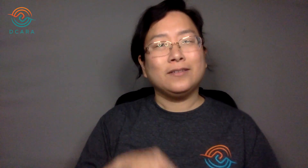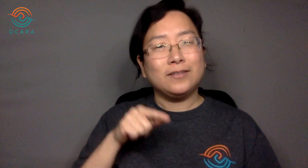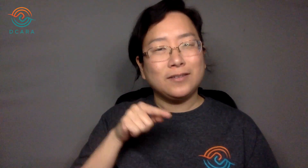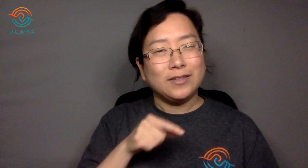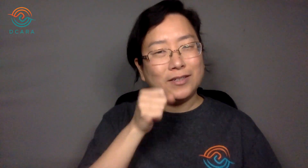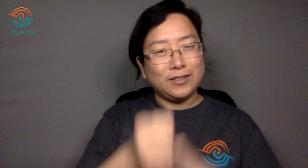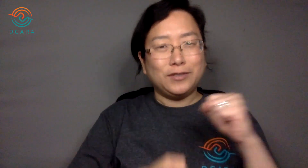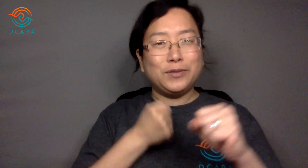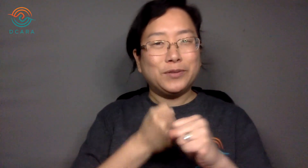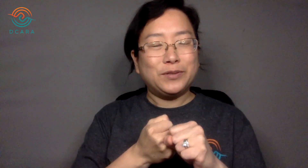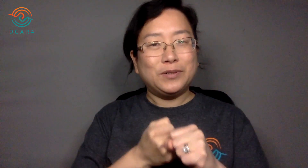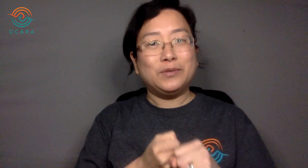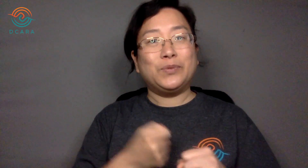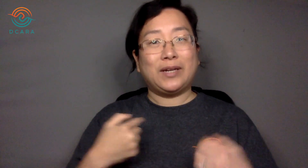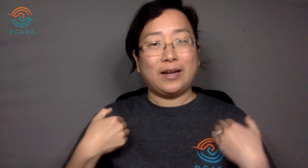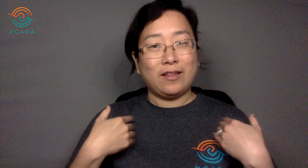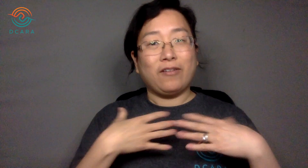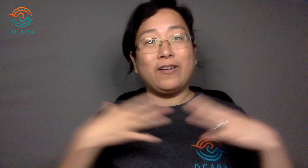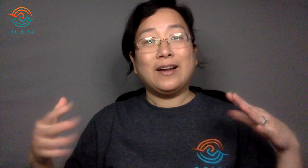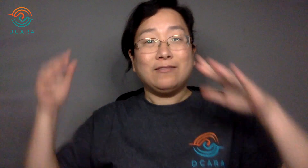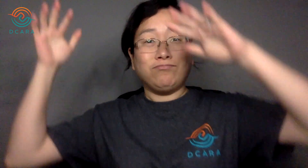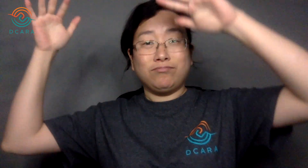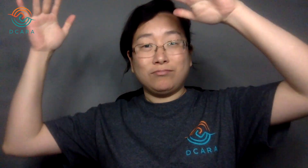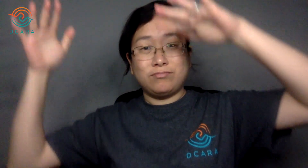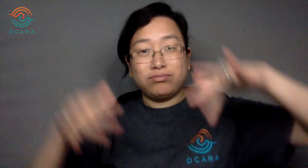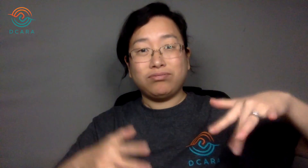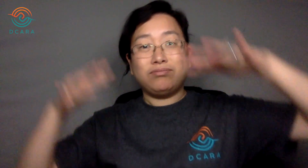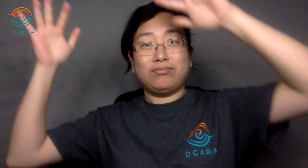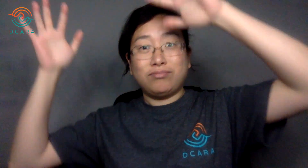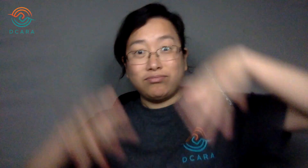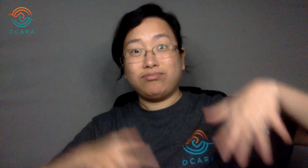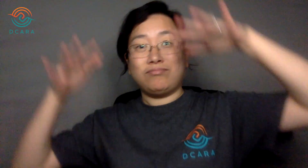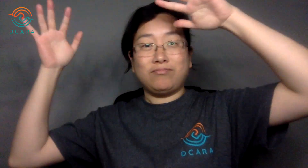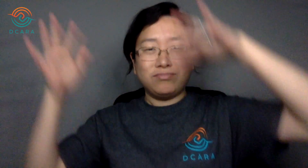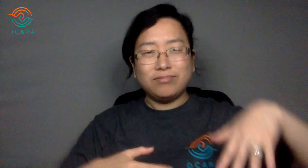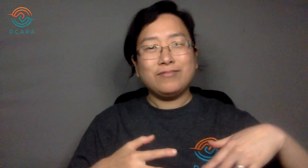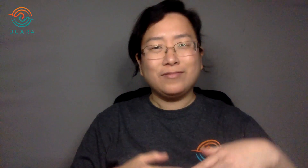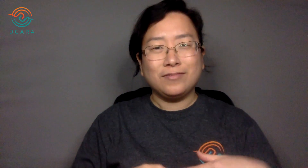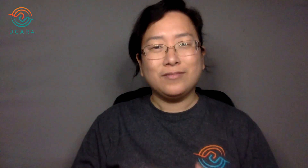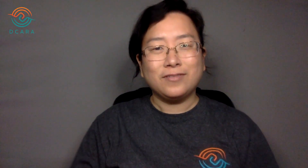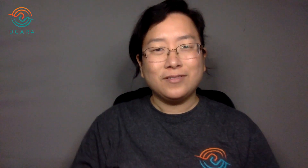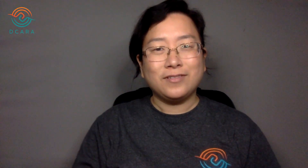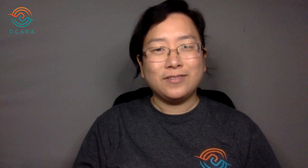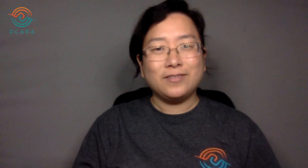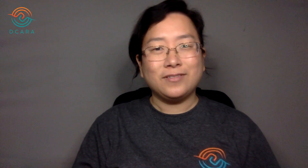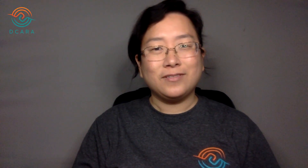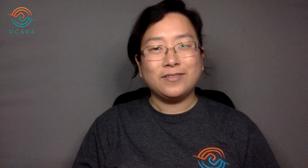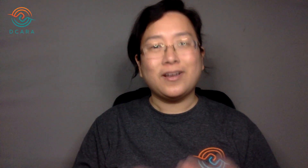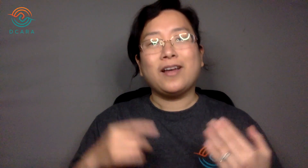We had a lot of rain this year and